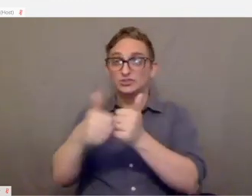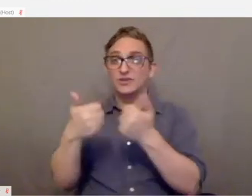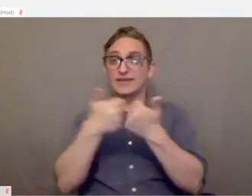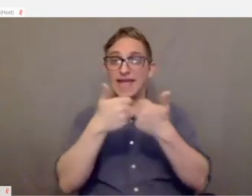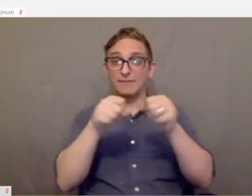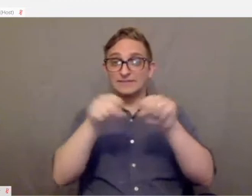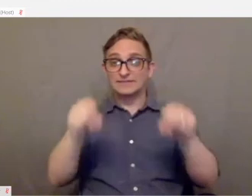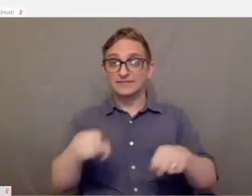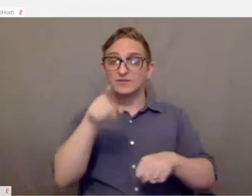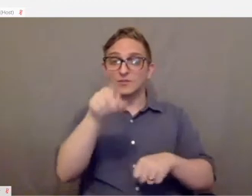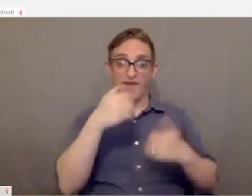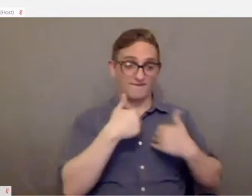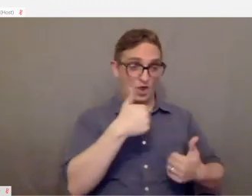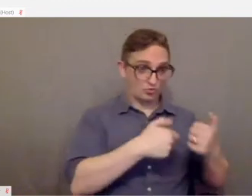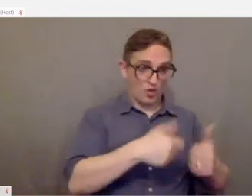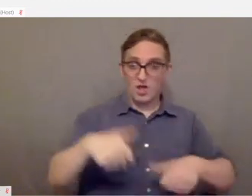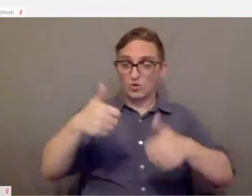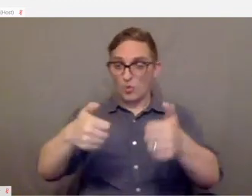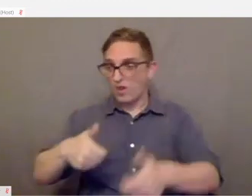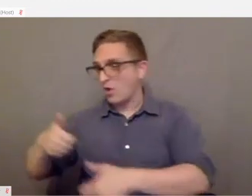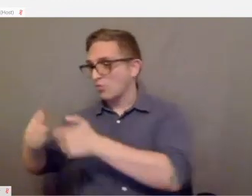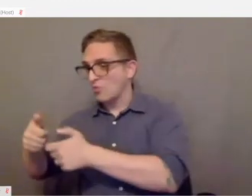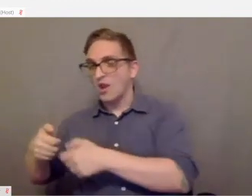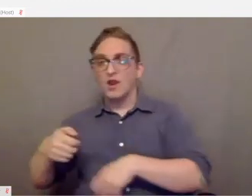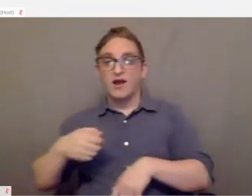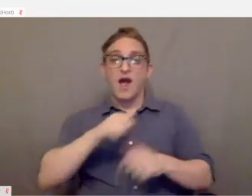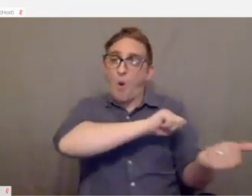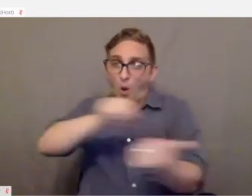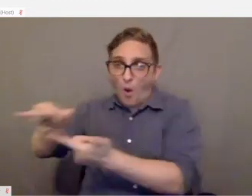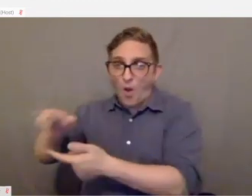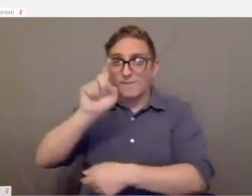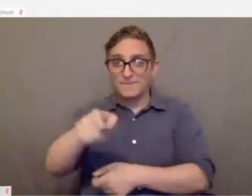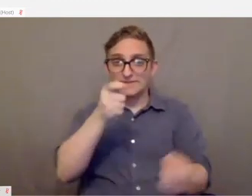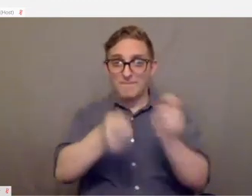If you a controller that works for you and you want to use it on a different platform,